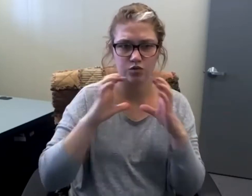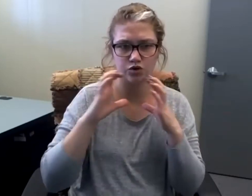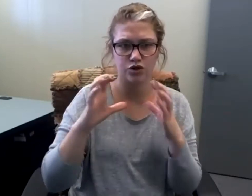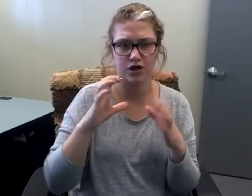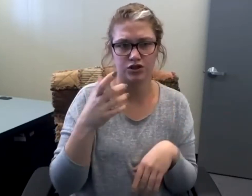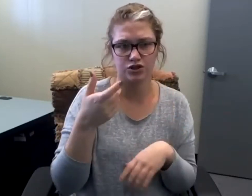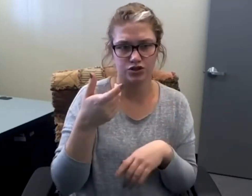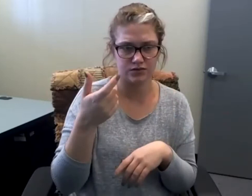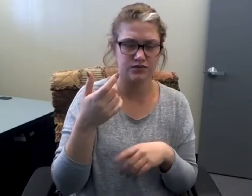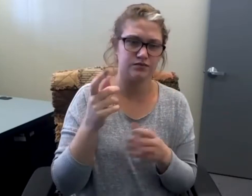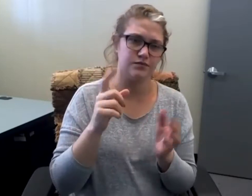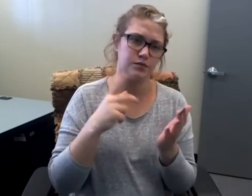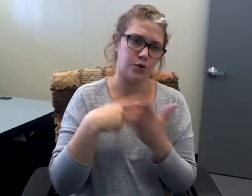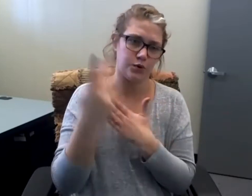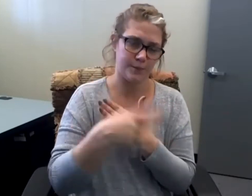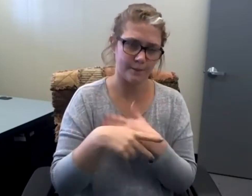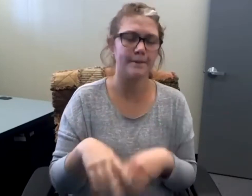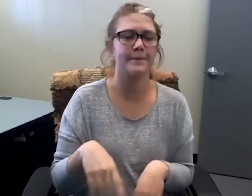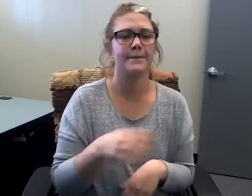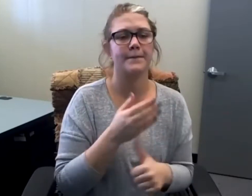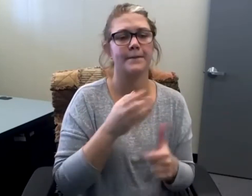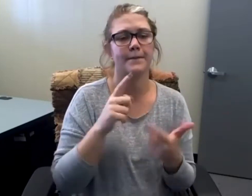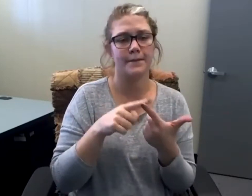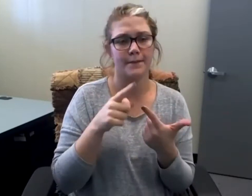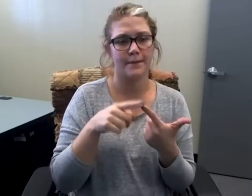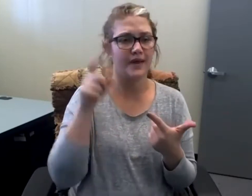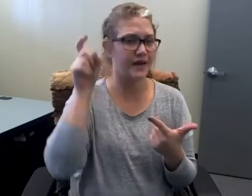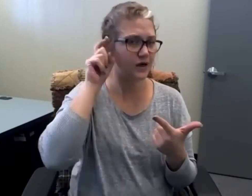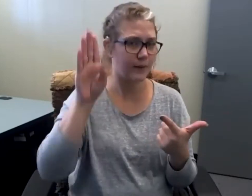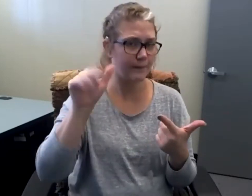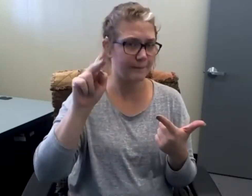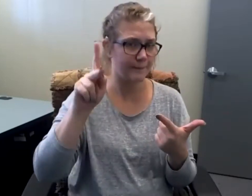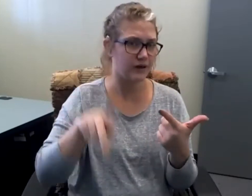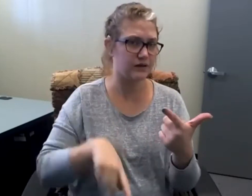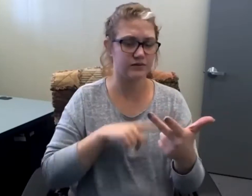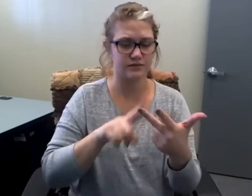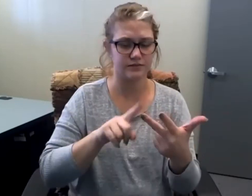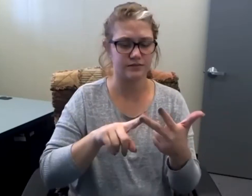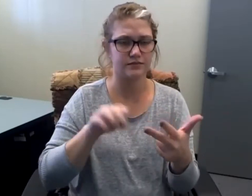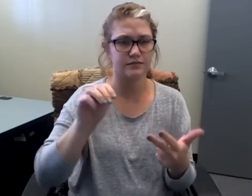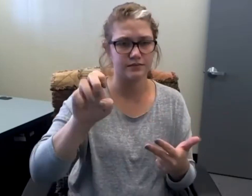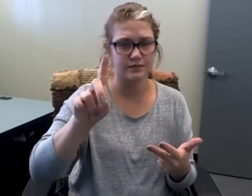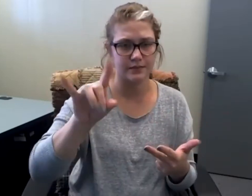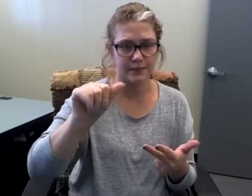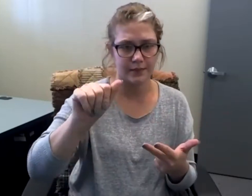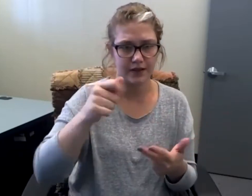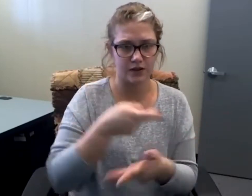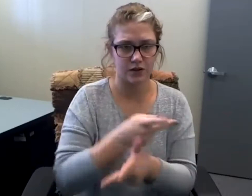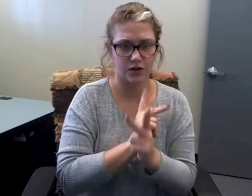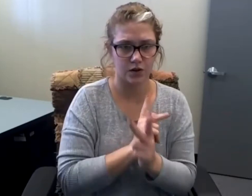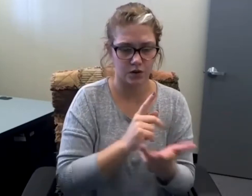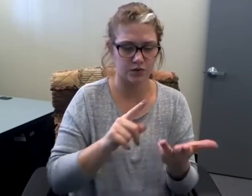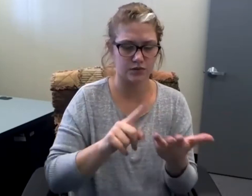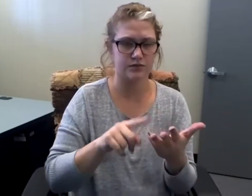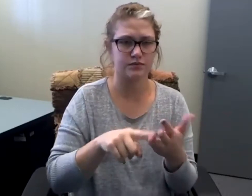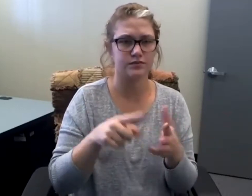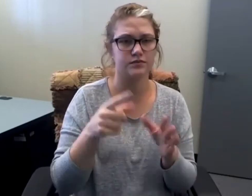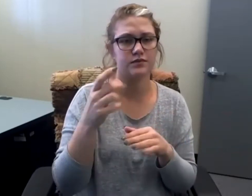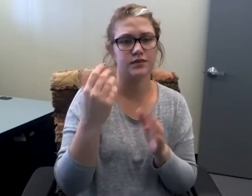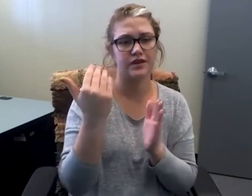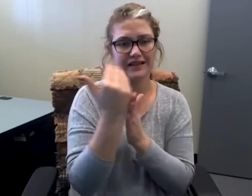which is a telecommunications program, there's also the hearing aid bank program, a media loan